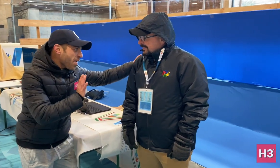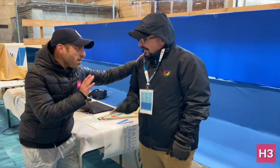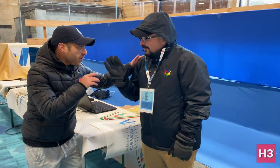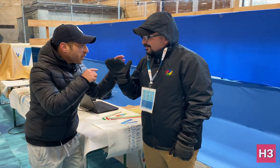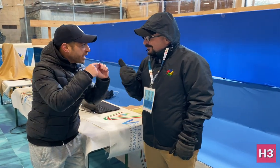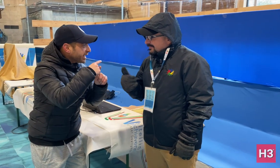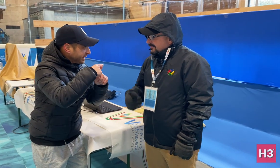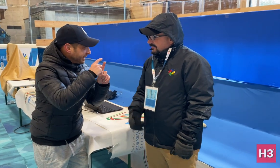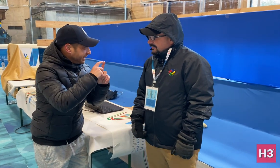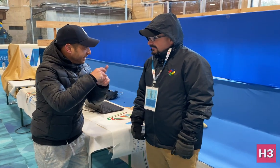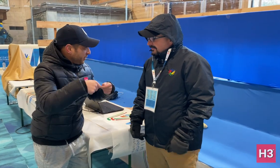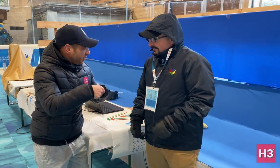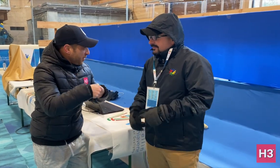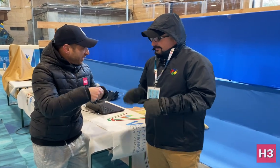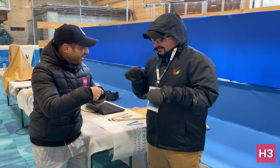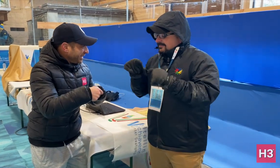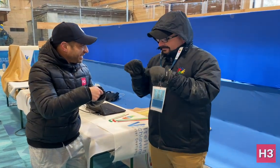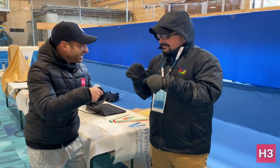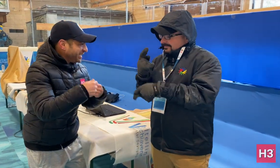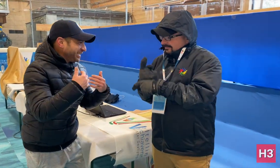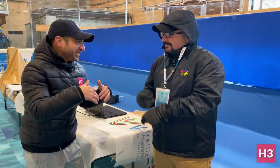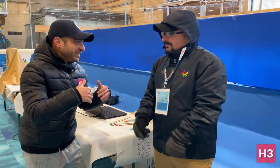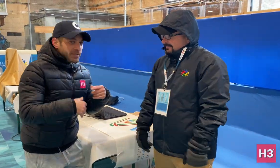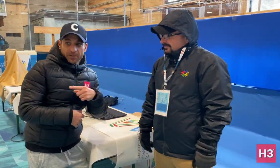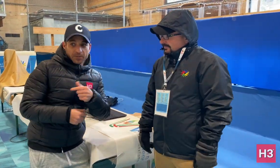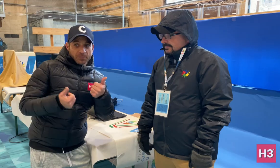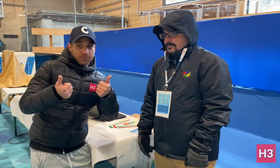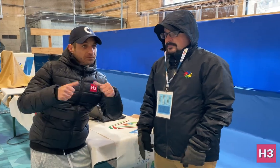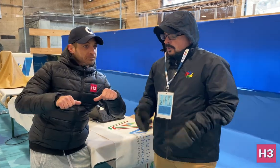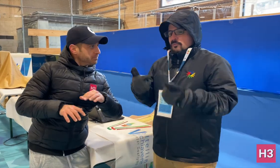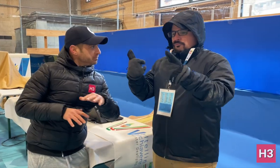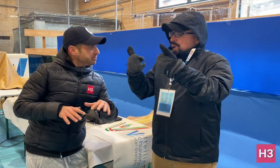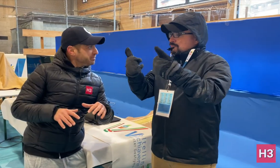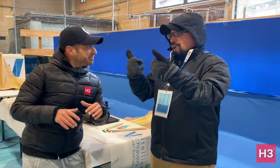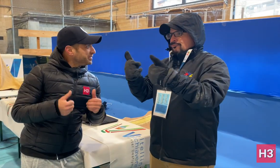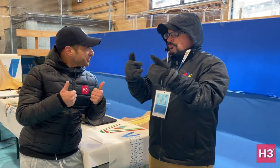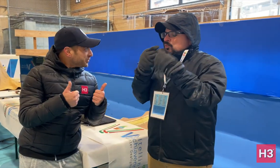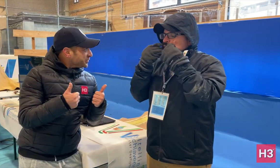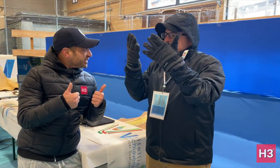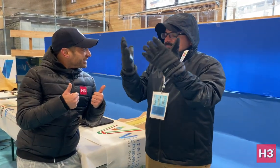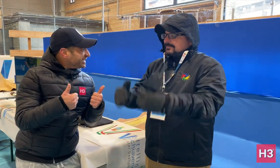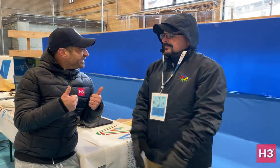[Memnos]: Hello, you're the Curling Technical Director? Yes, that's right. [Memnos]: How's it going? Pretty good! It's beautiful!